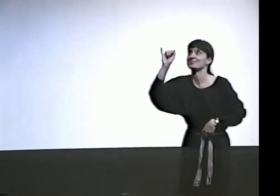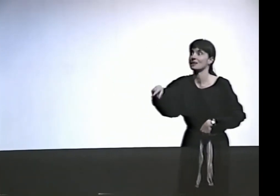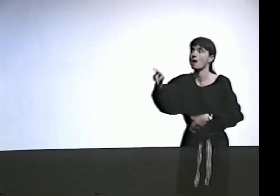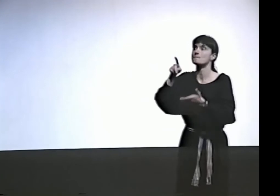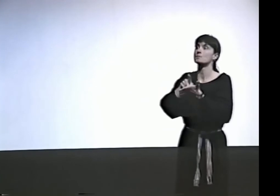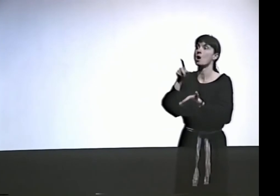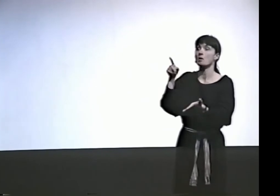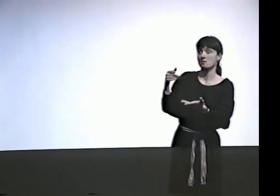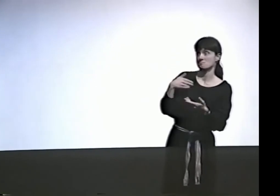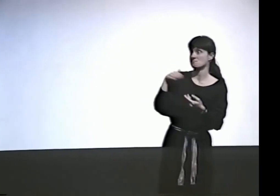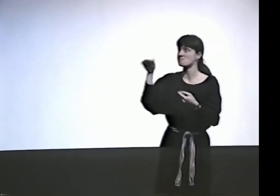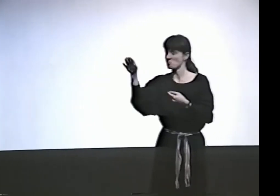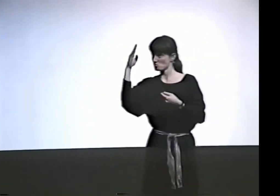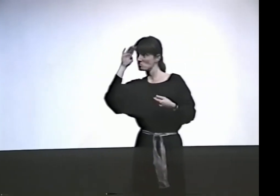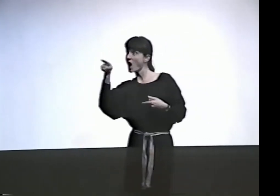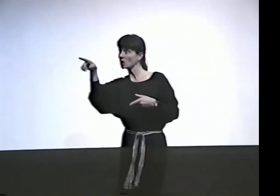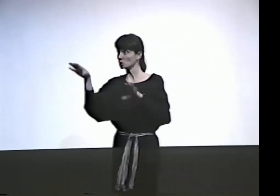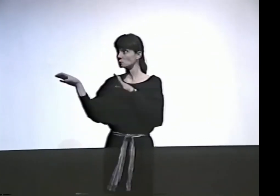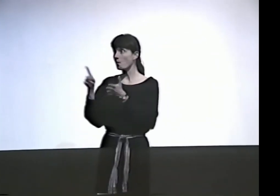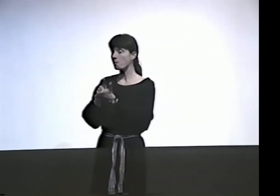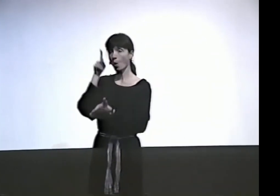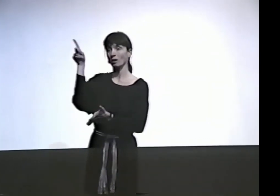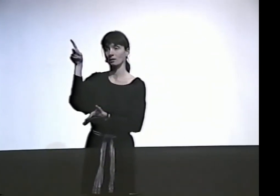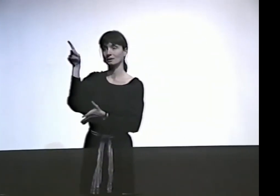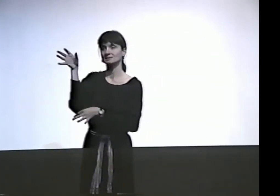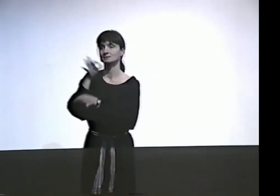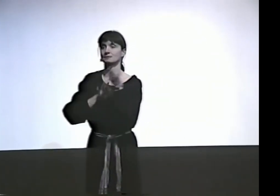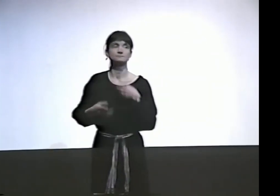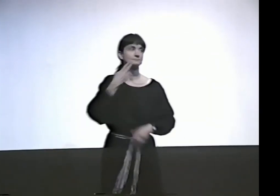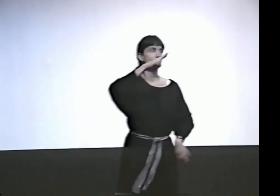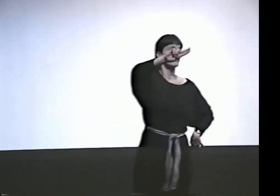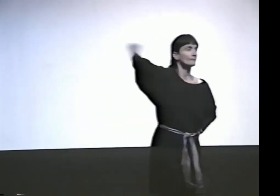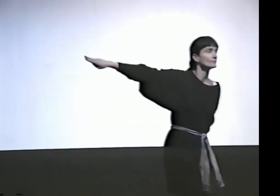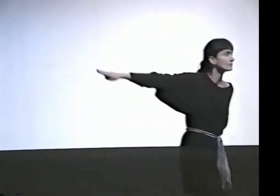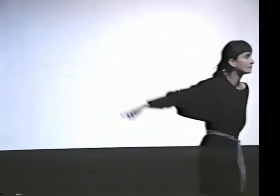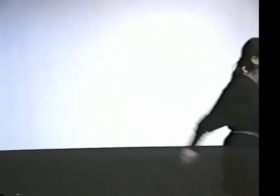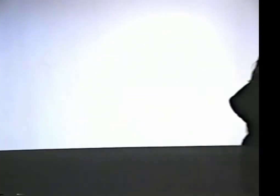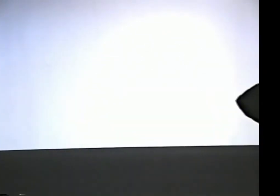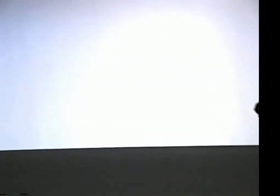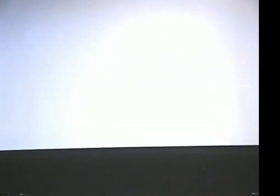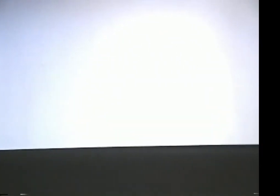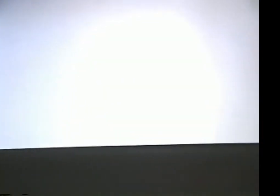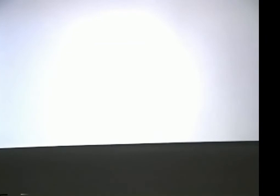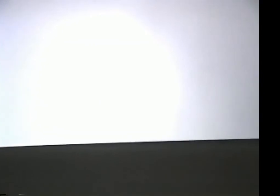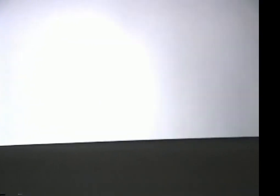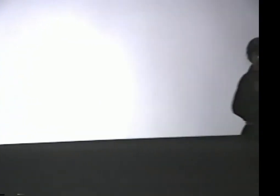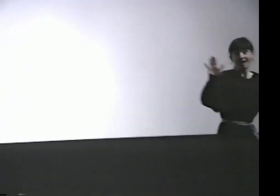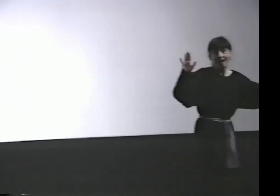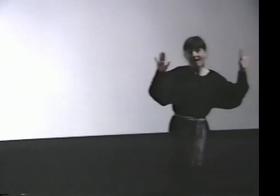I MIGHT LOOK AT SOMEONE AND SAY, "OH, THAT'S POETRY." AND SAY TO THEM-- GO UP TO THEM AND SAY,